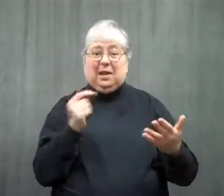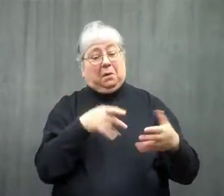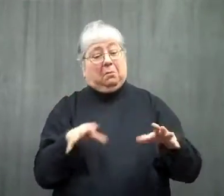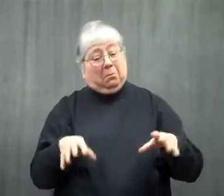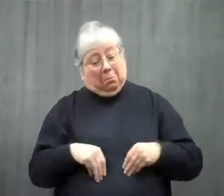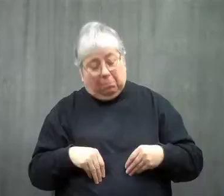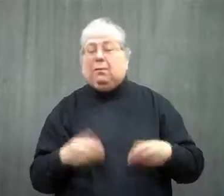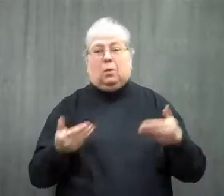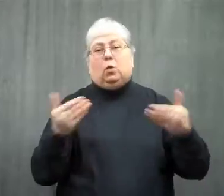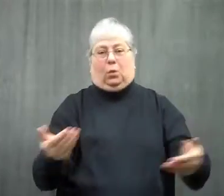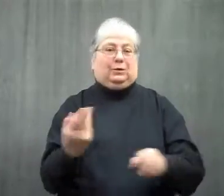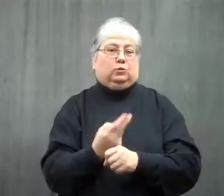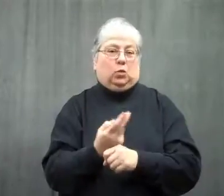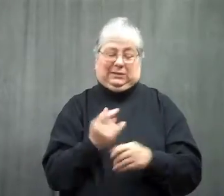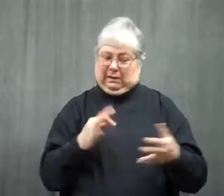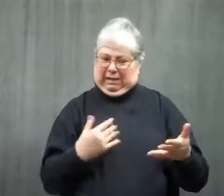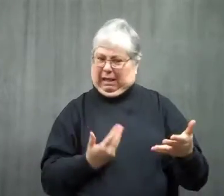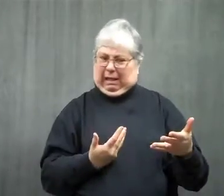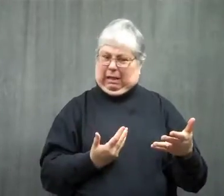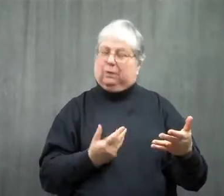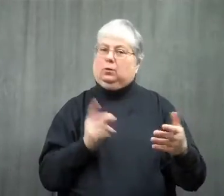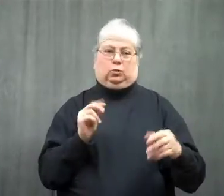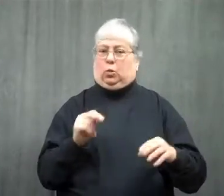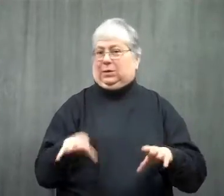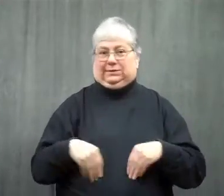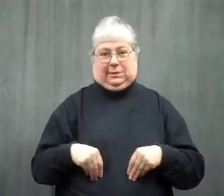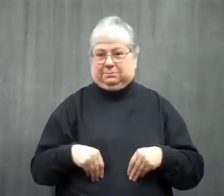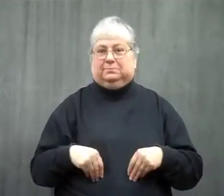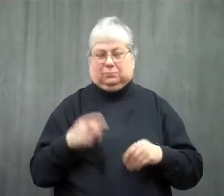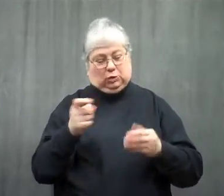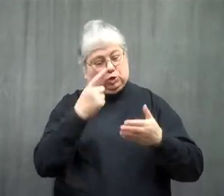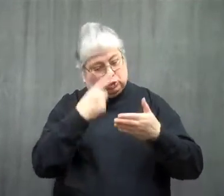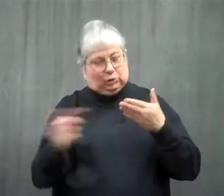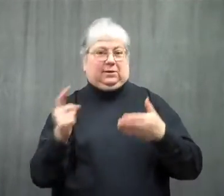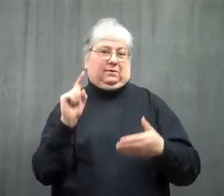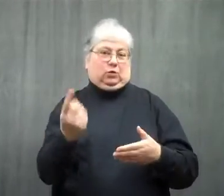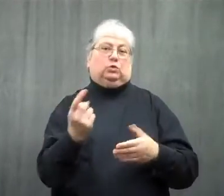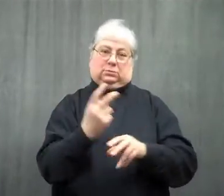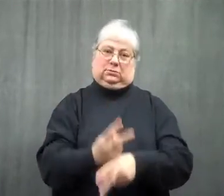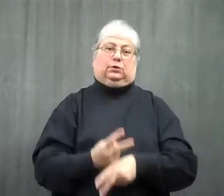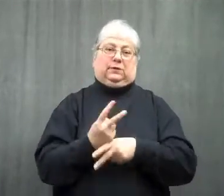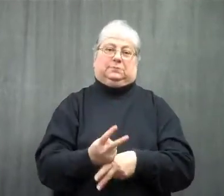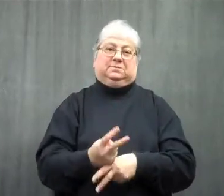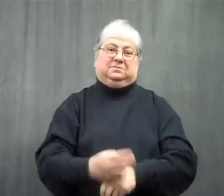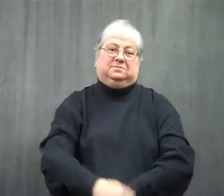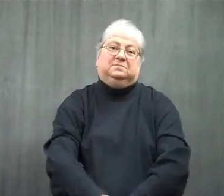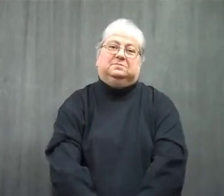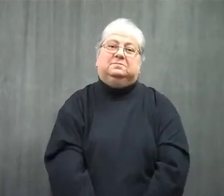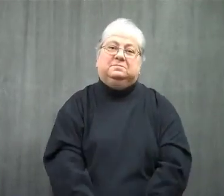If you agree, then use the card. If not, check it out thoroughly, and be careful.